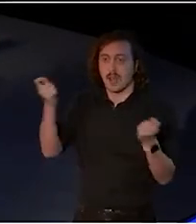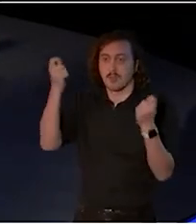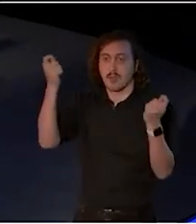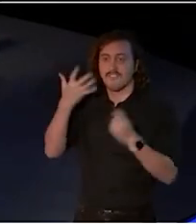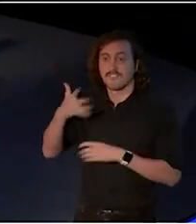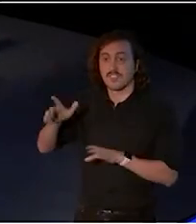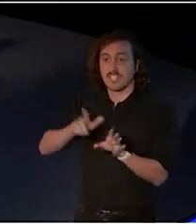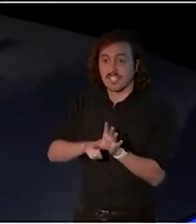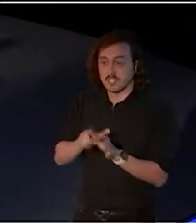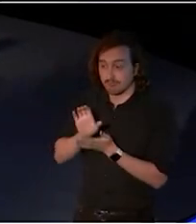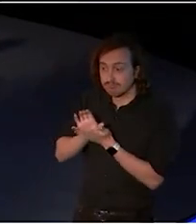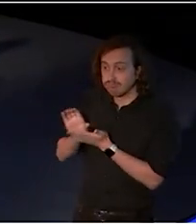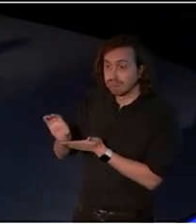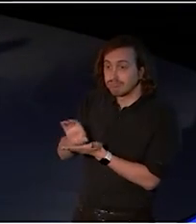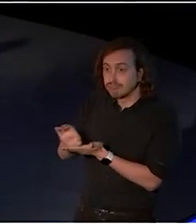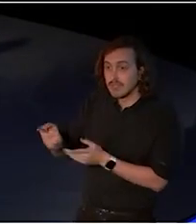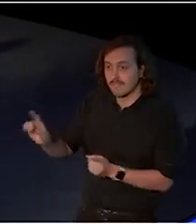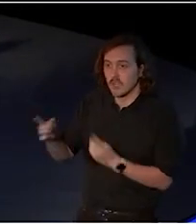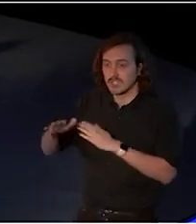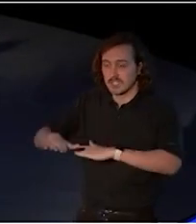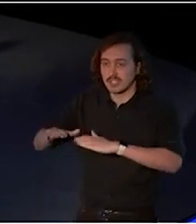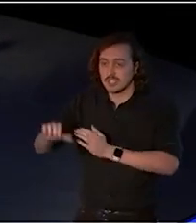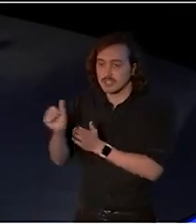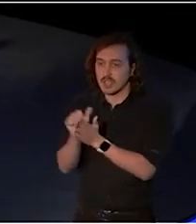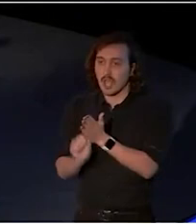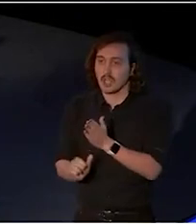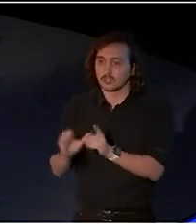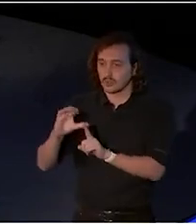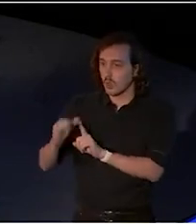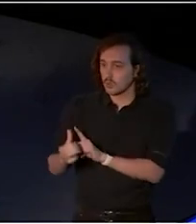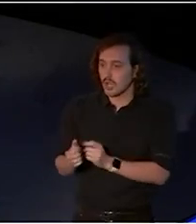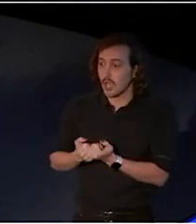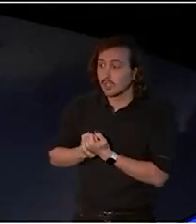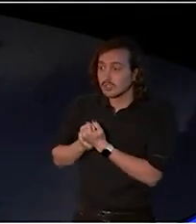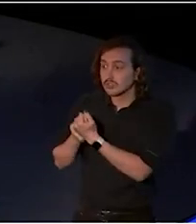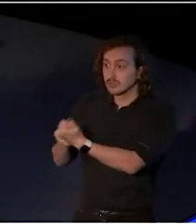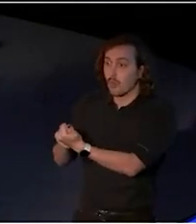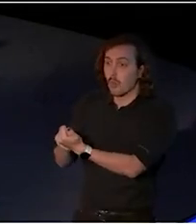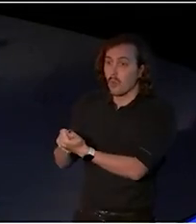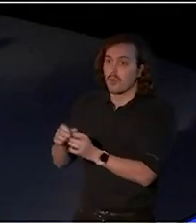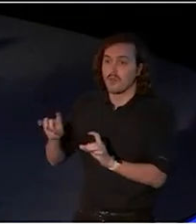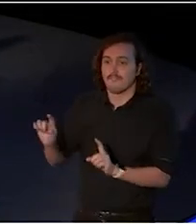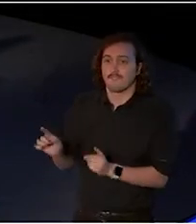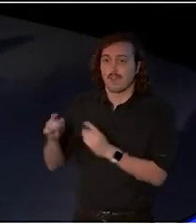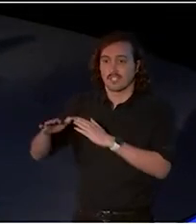and culture and supporting First Nations self-determination through